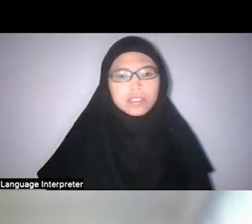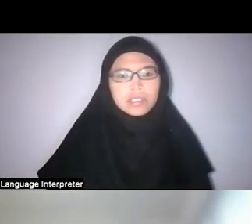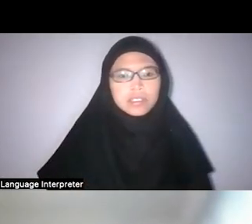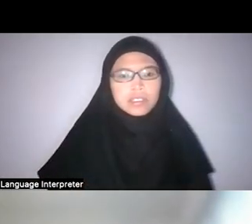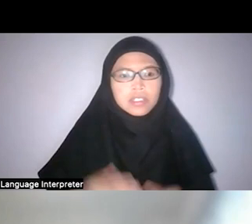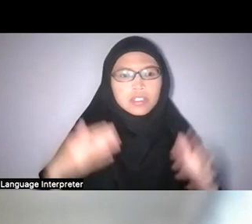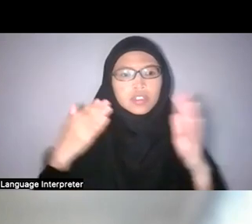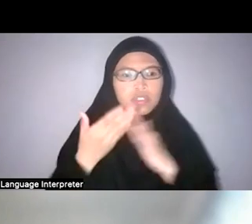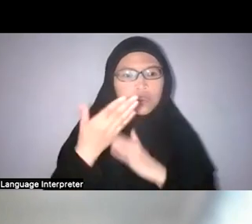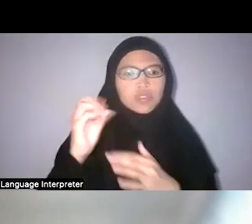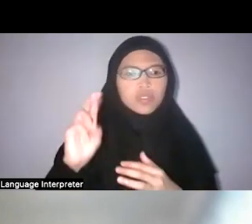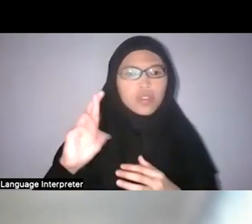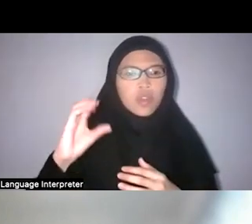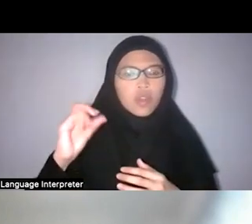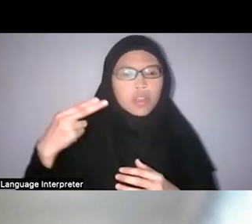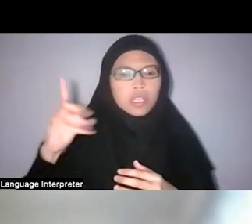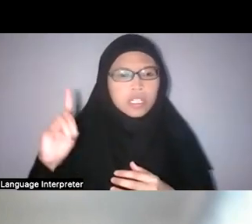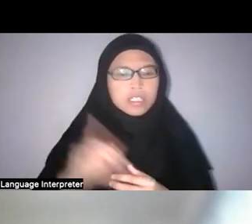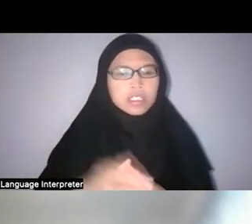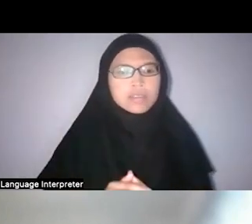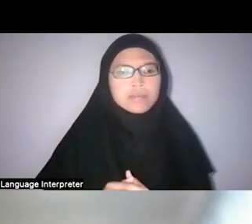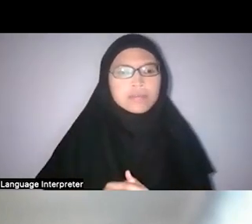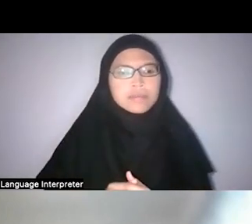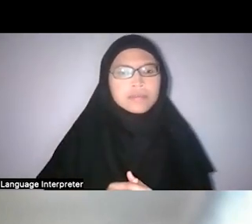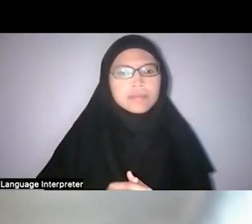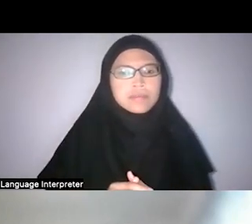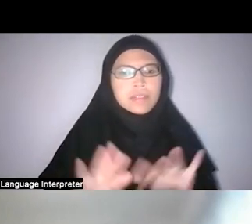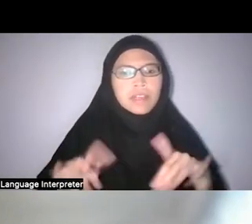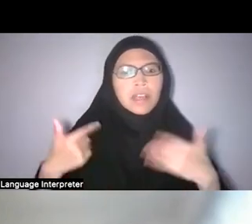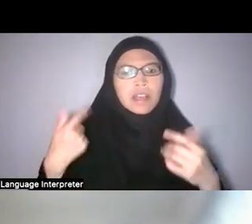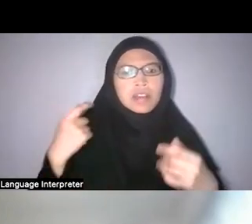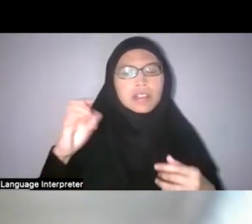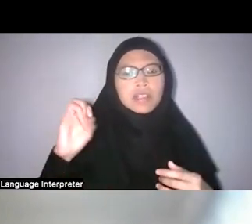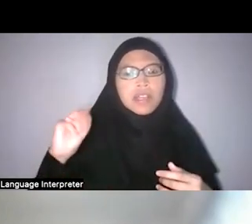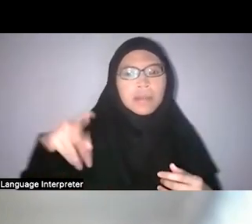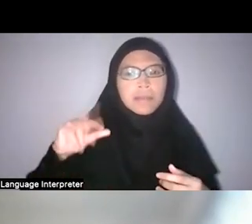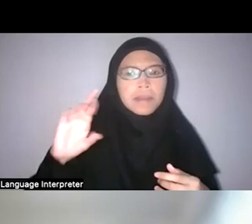and doing research on how the empire has kind of co-opted the orchid